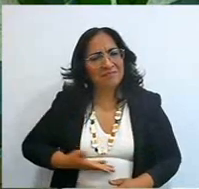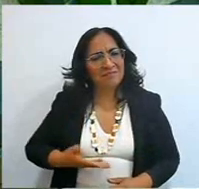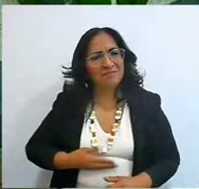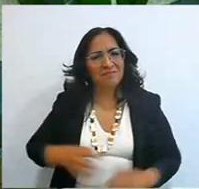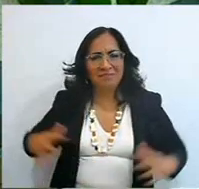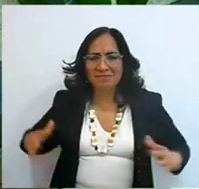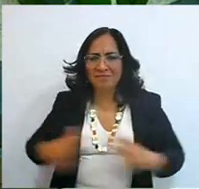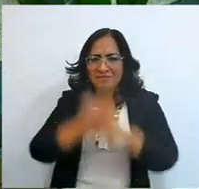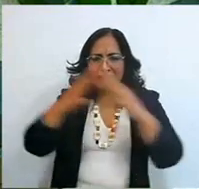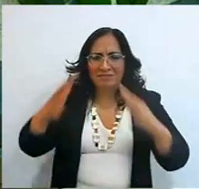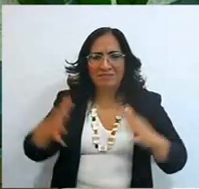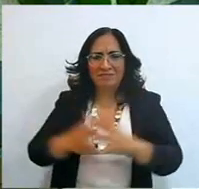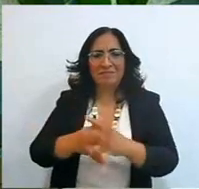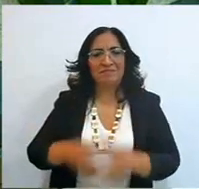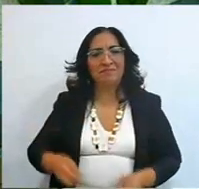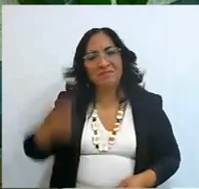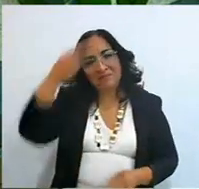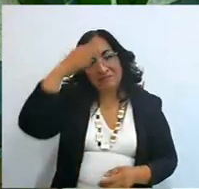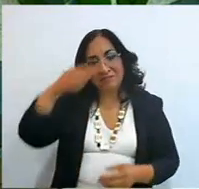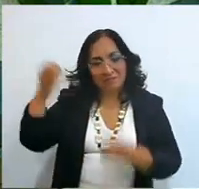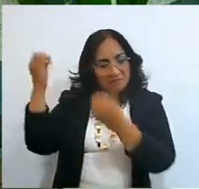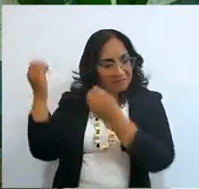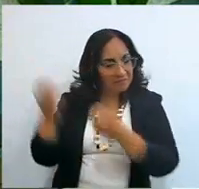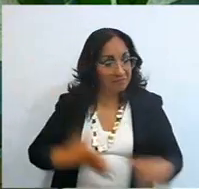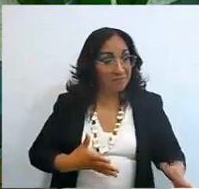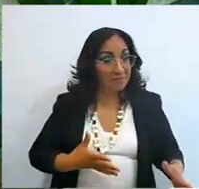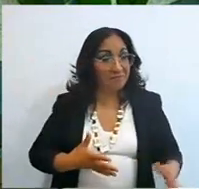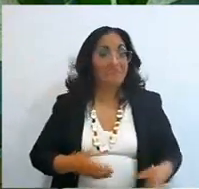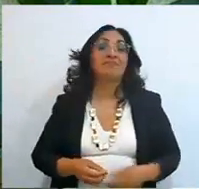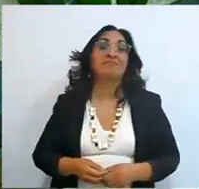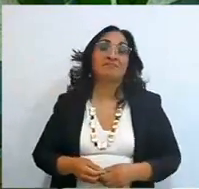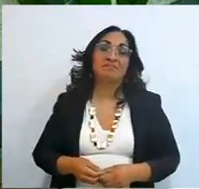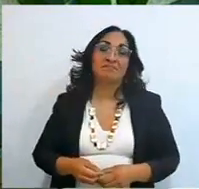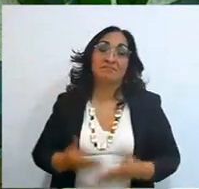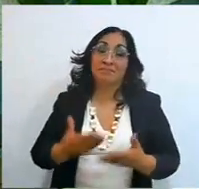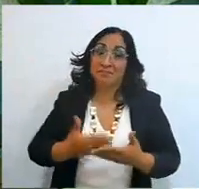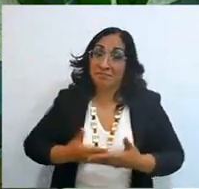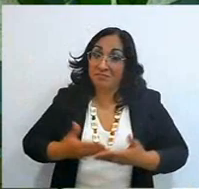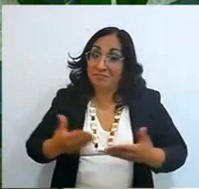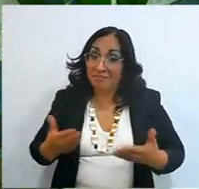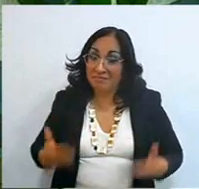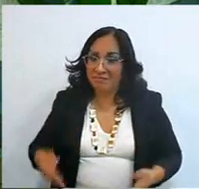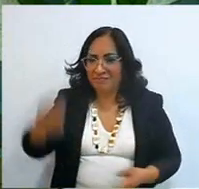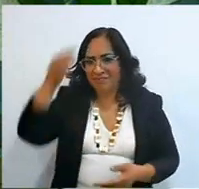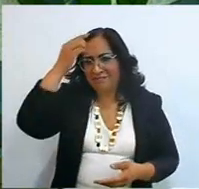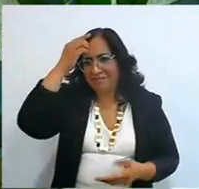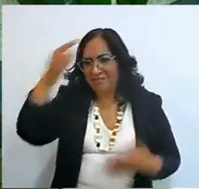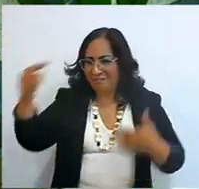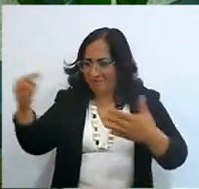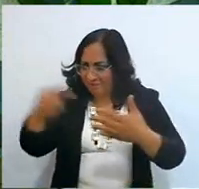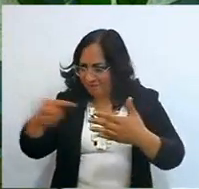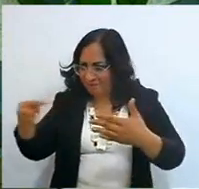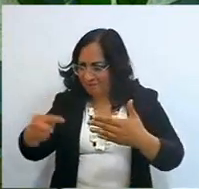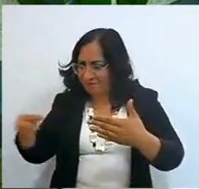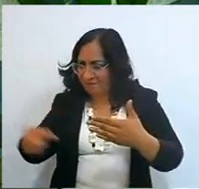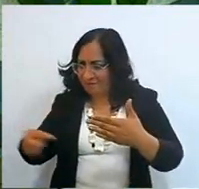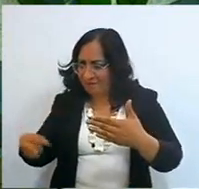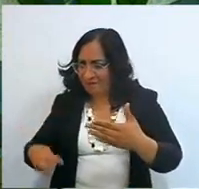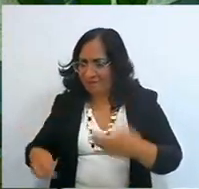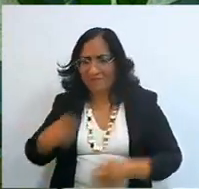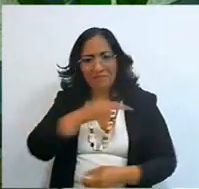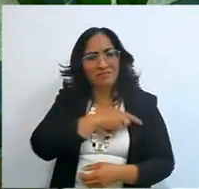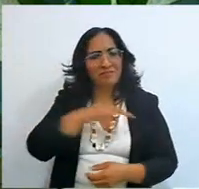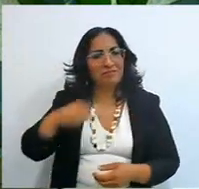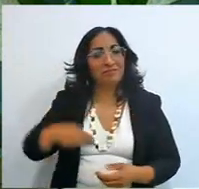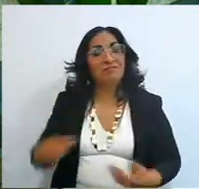and that is what God is instructing us, throughout our life, to go cleaning, cleaning,